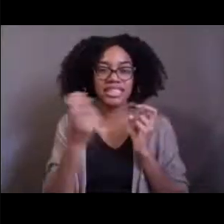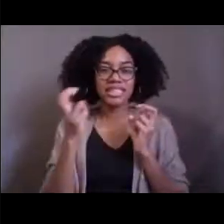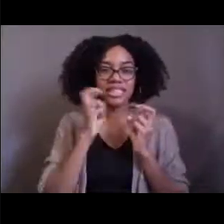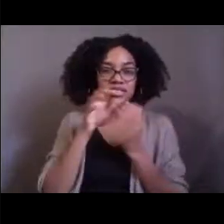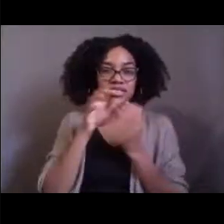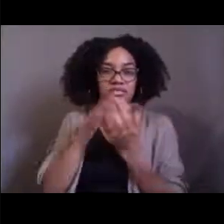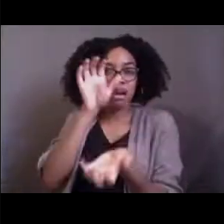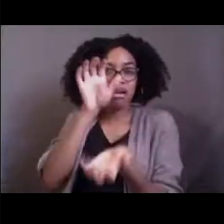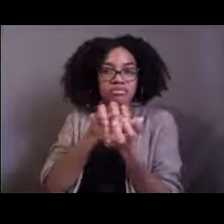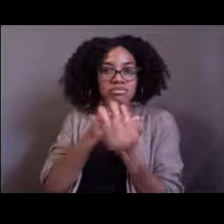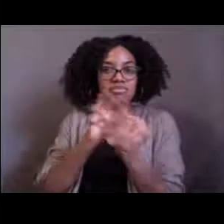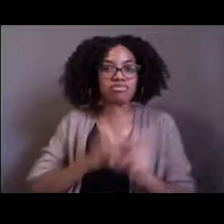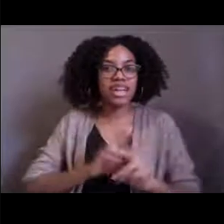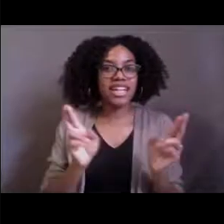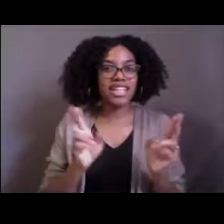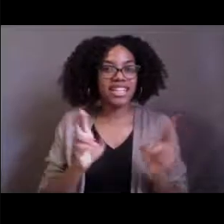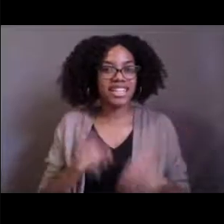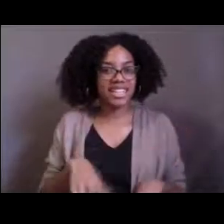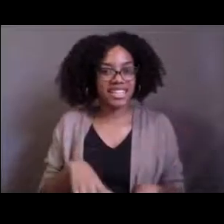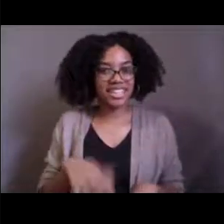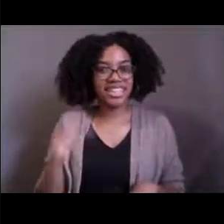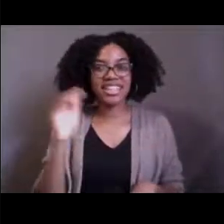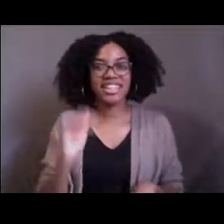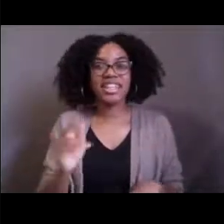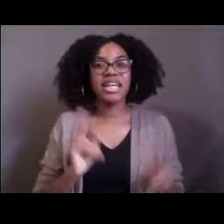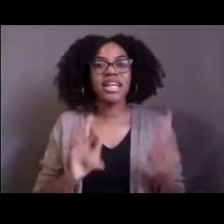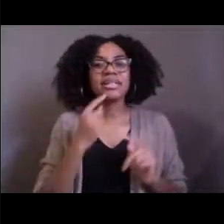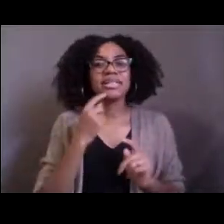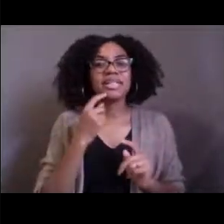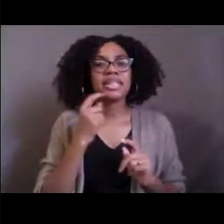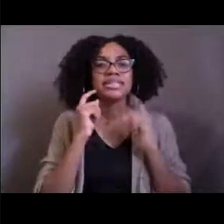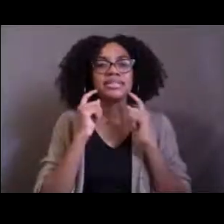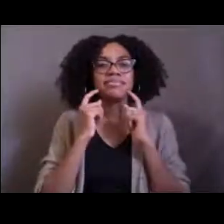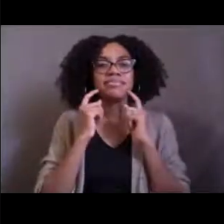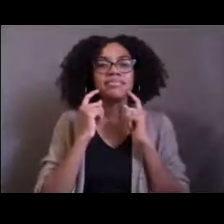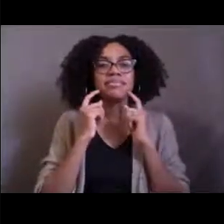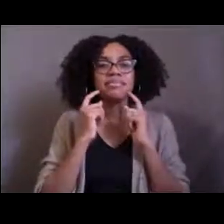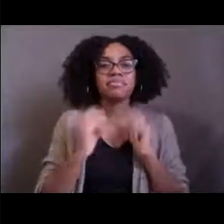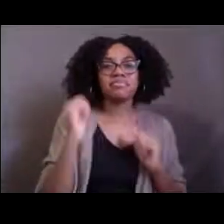Ola sees pectoral fins that seemed to be elongated to move across the bottom.